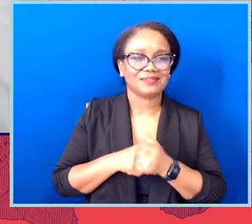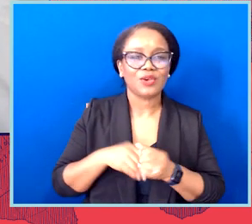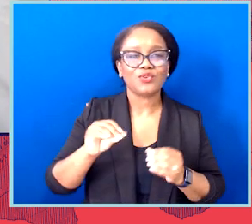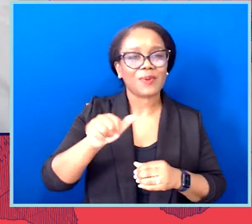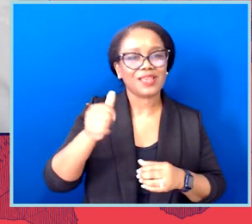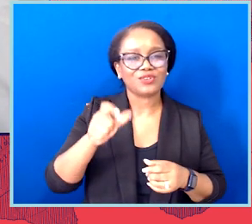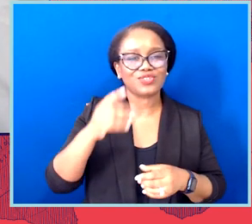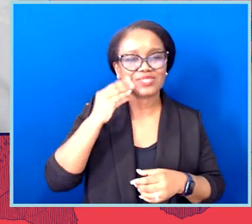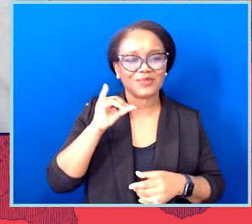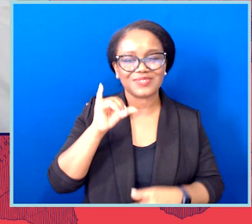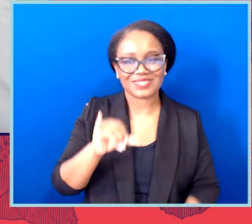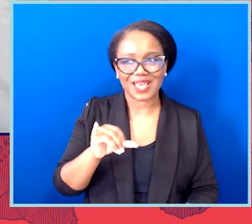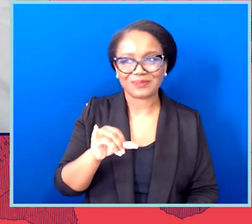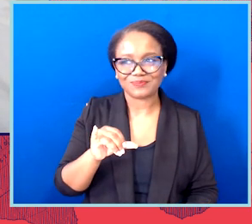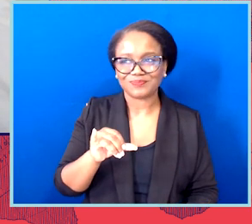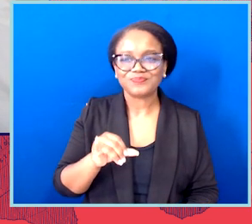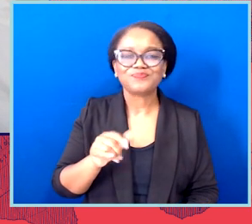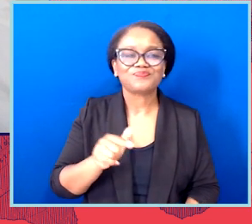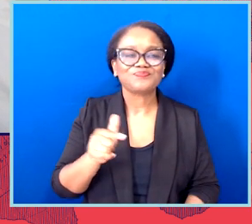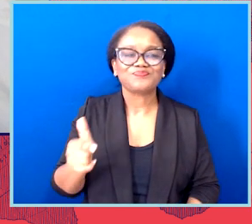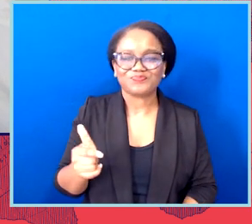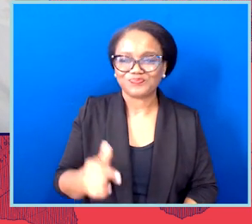And I'm glad you mentioned the great work of the affiliates, and I'm hoping actually